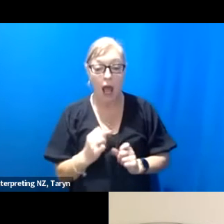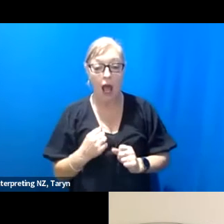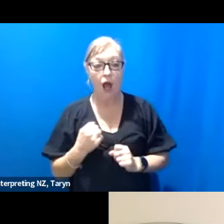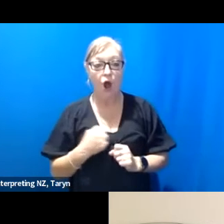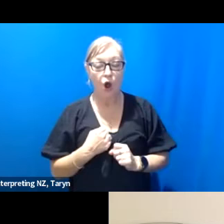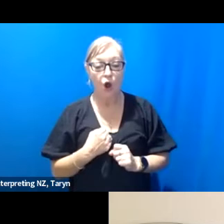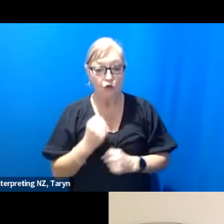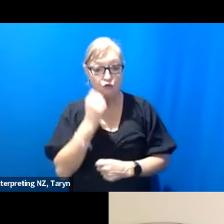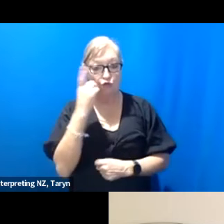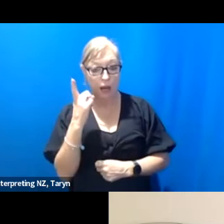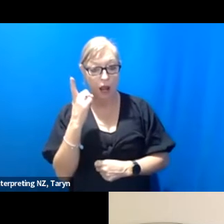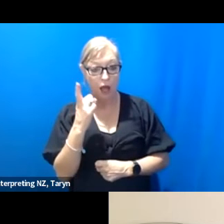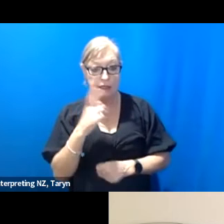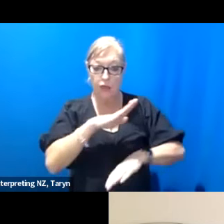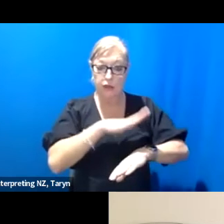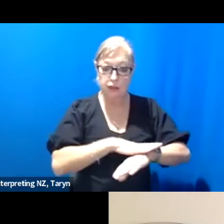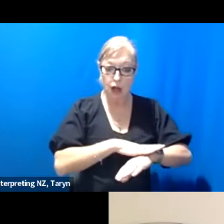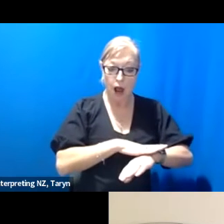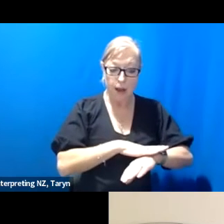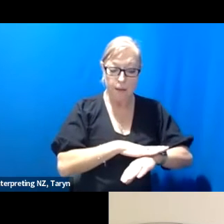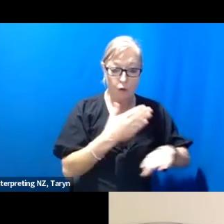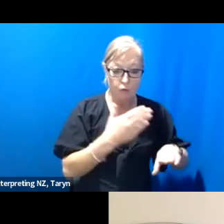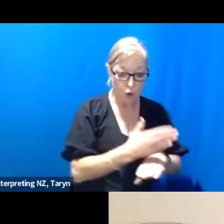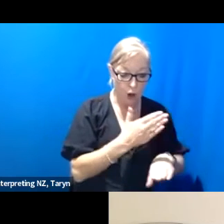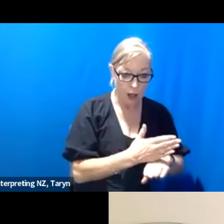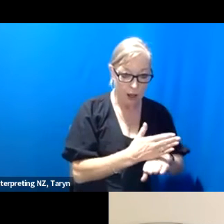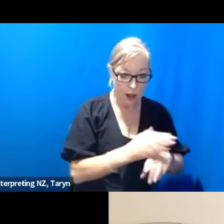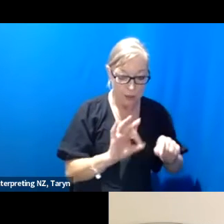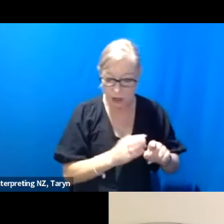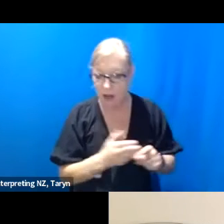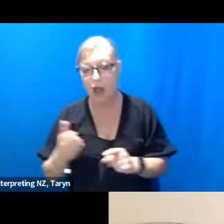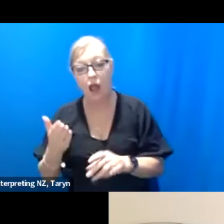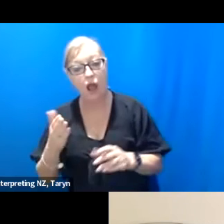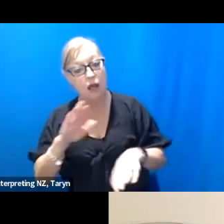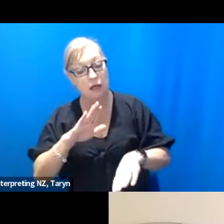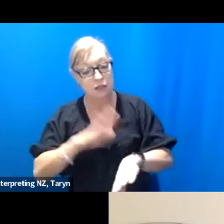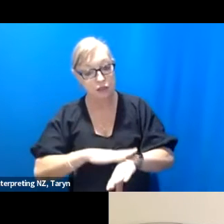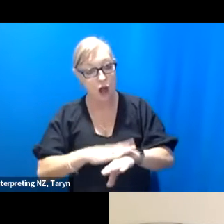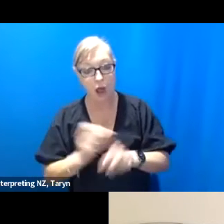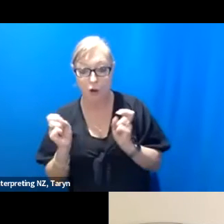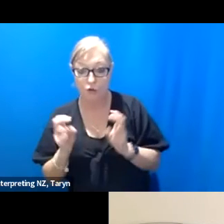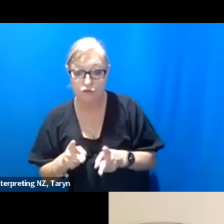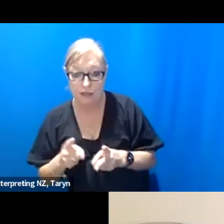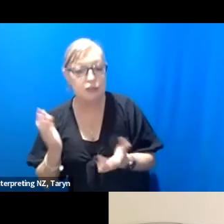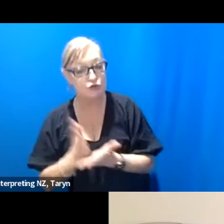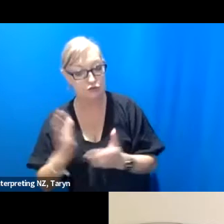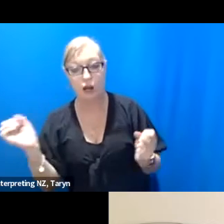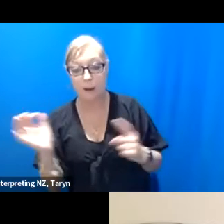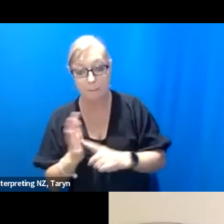and the time between projects is also feeding the work, it’s also essential to the creation